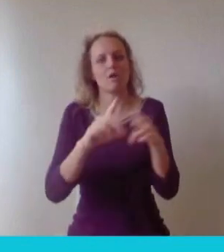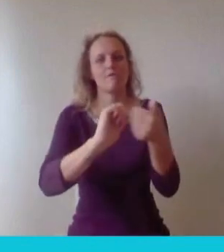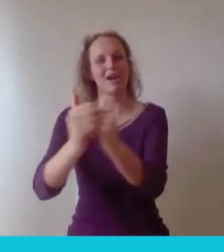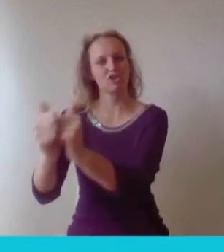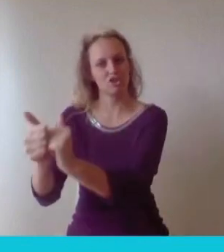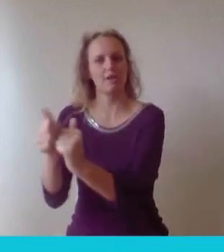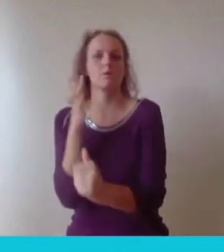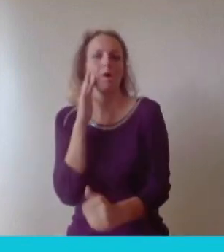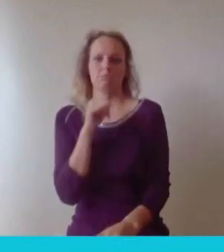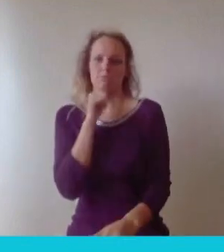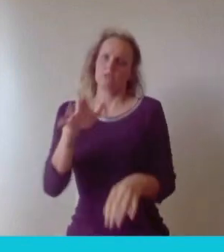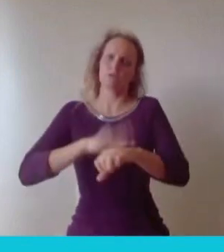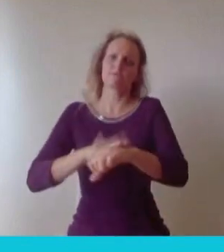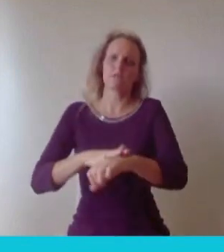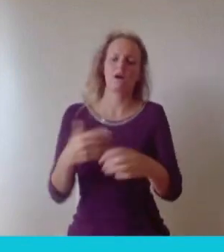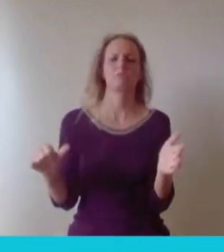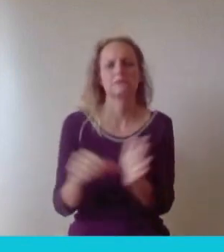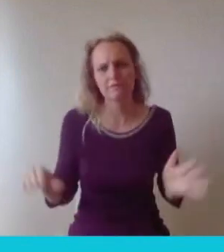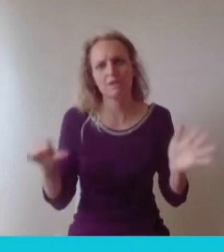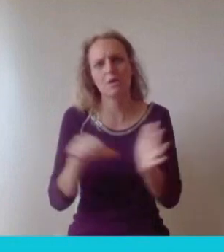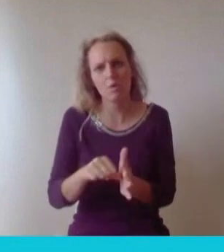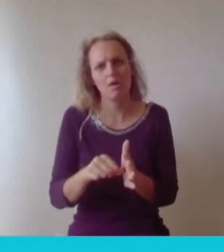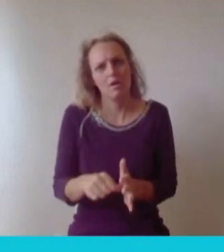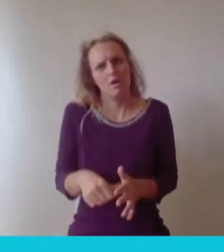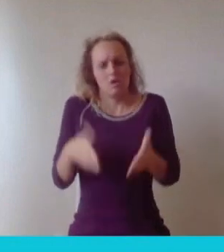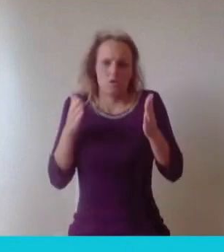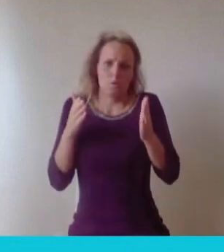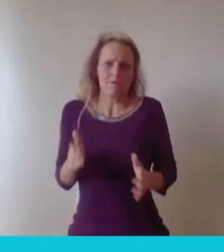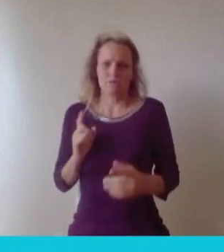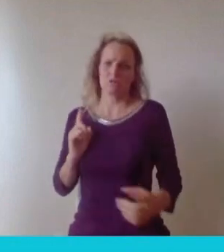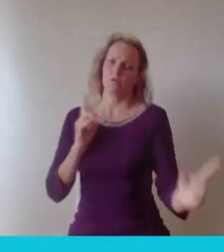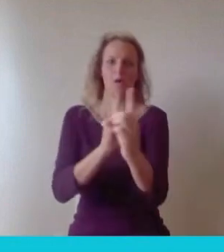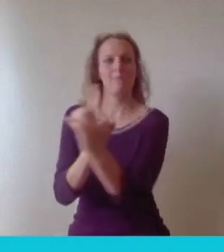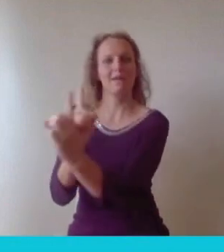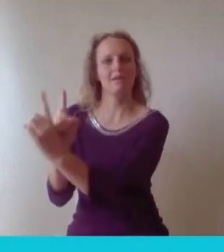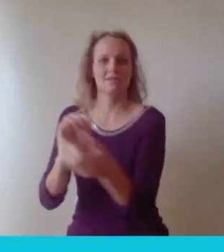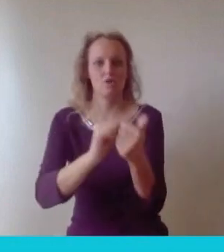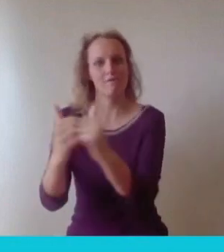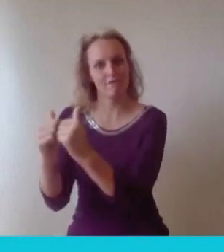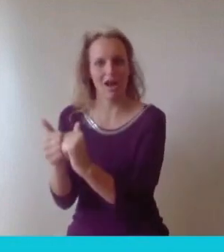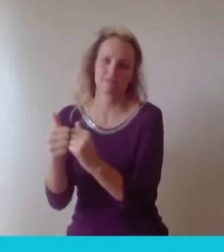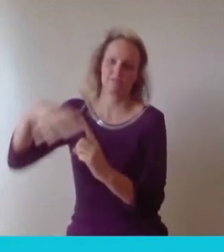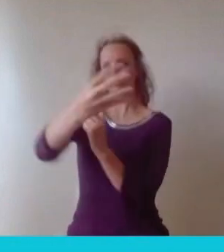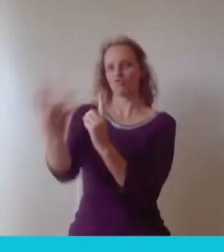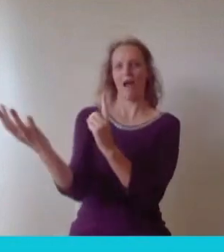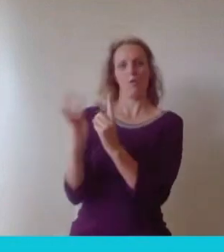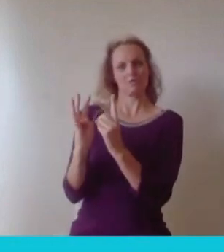underestimate that so yeah that's my release. Thank you very much Jenny. I really appreciate your insight and I